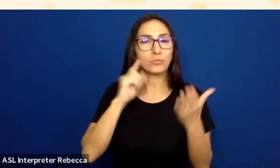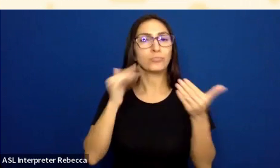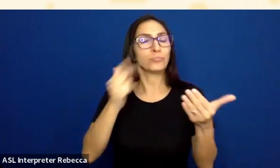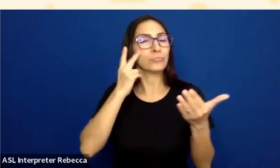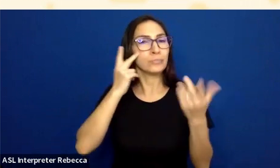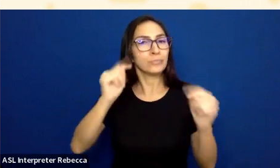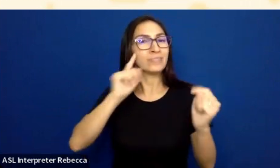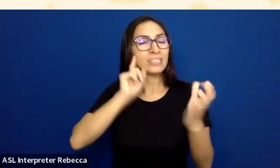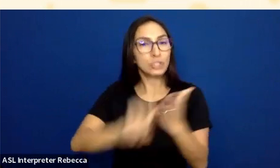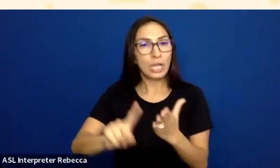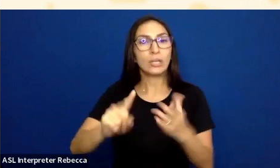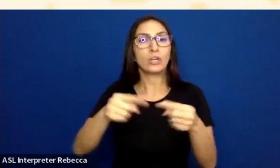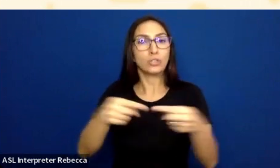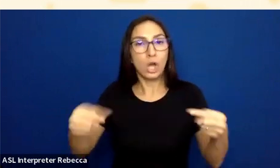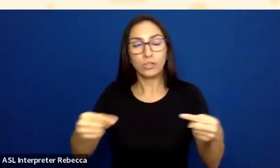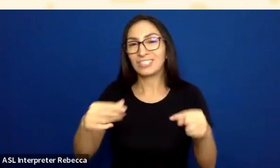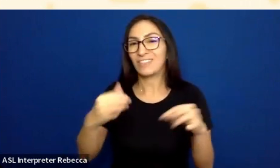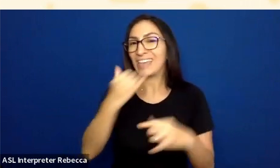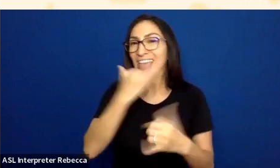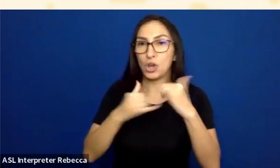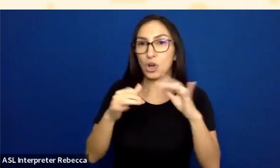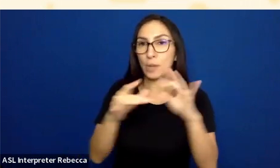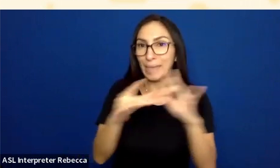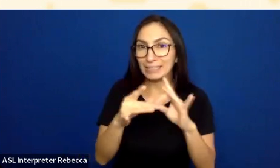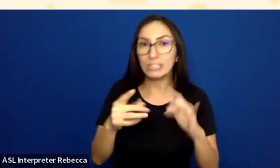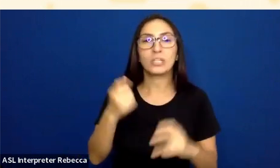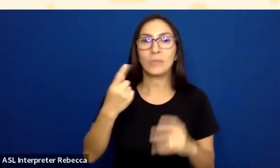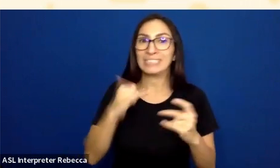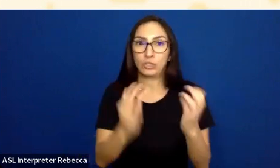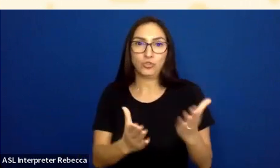I would still highly recommend a good high contrast alert icon,